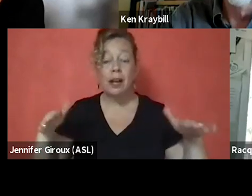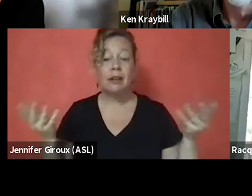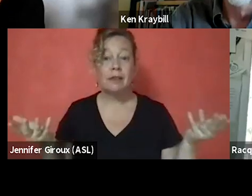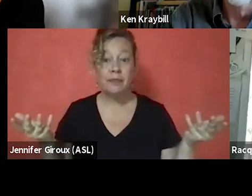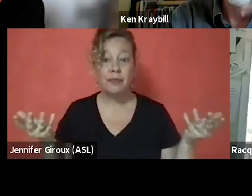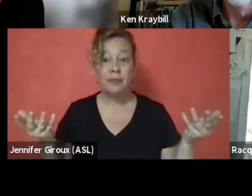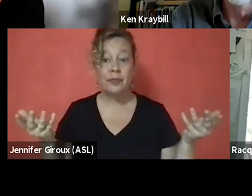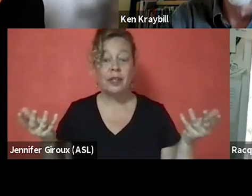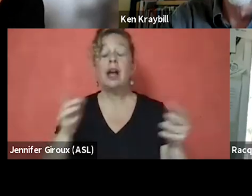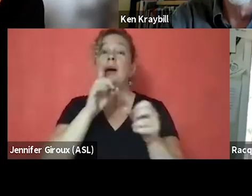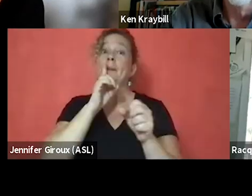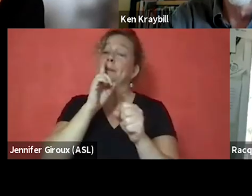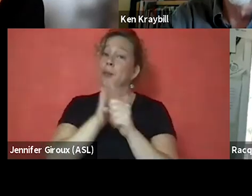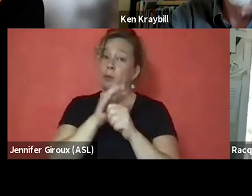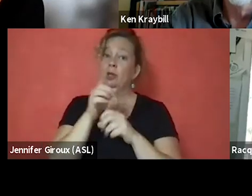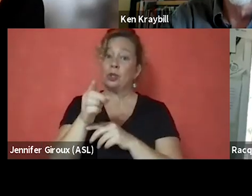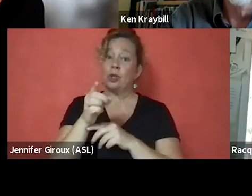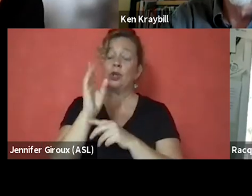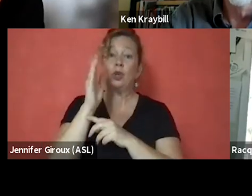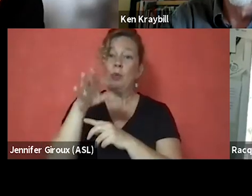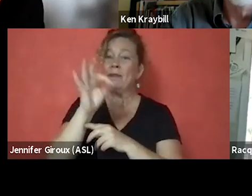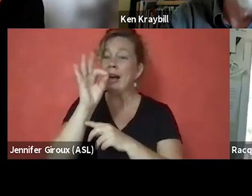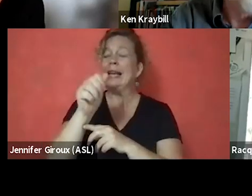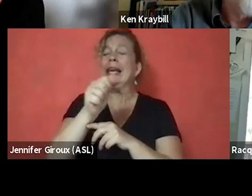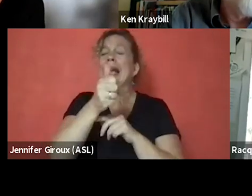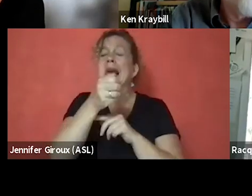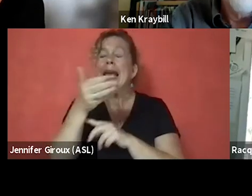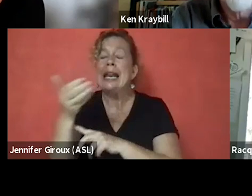I promise you, you're gonna find anything there is